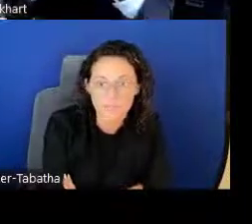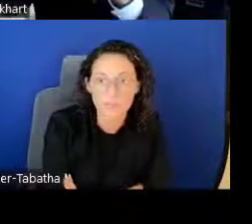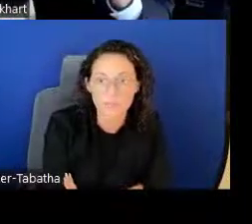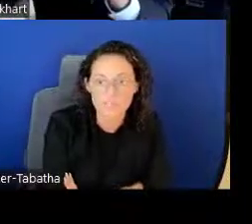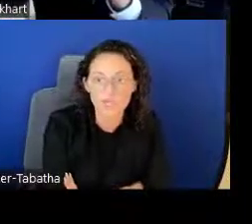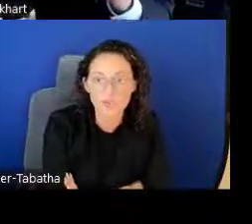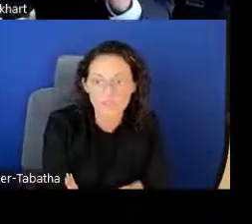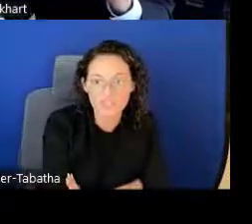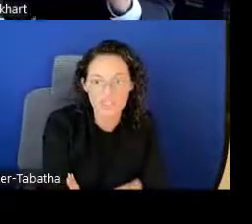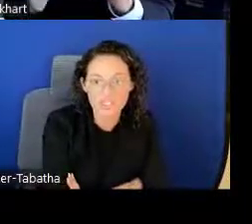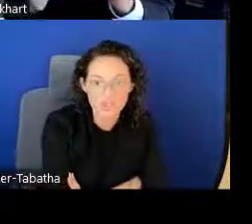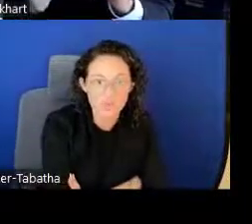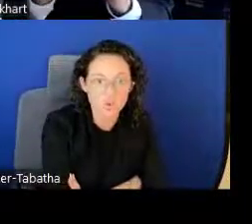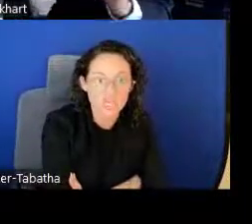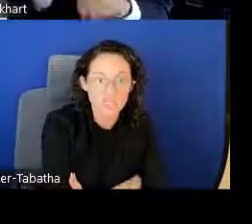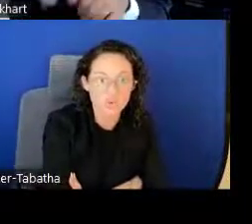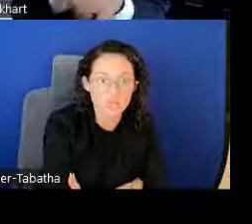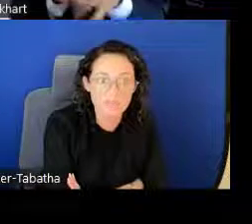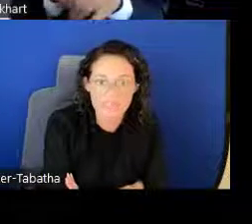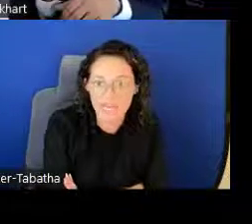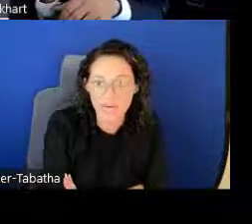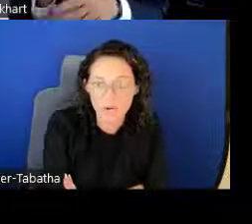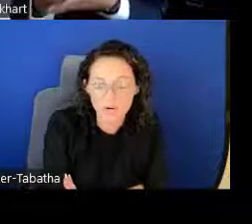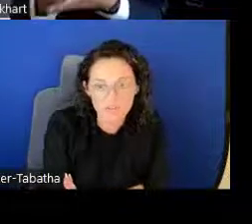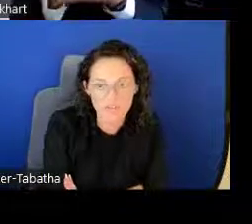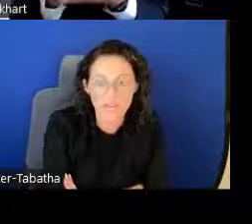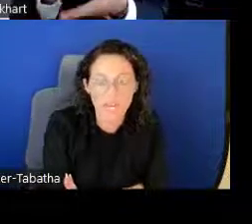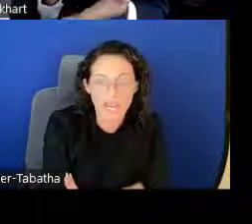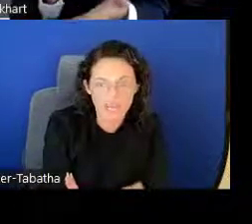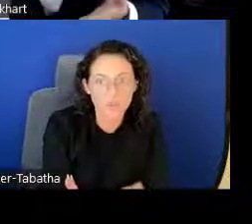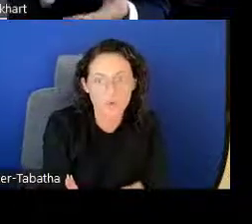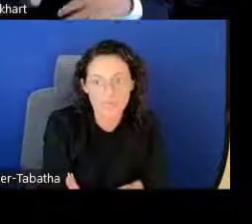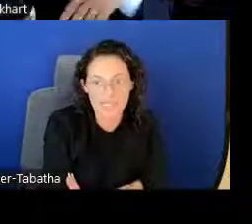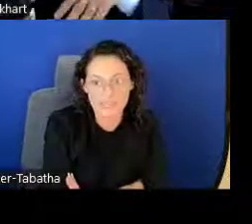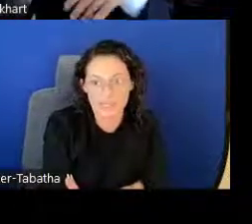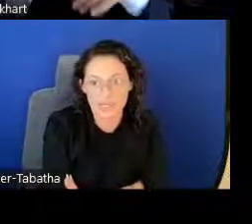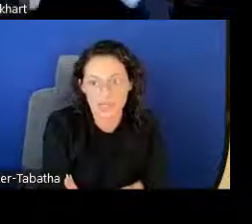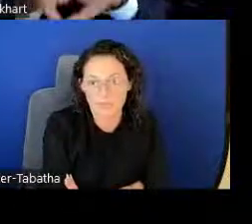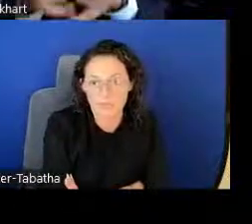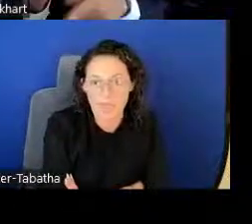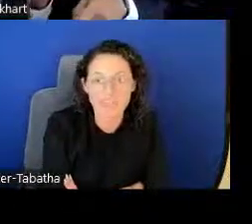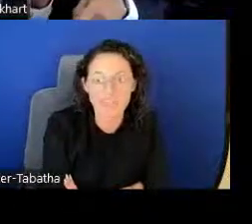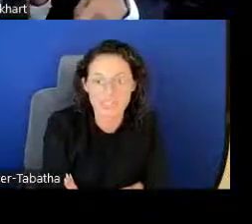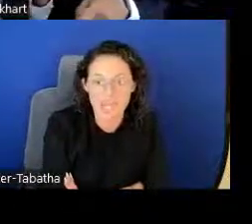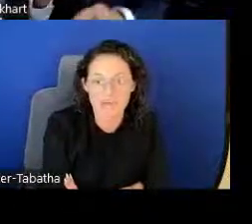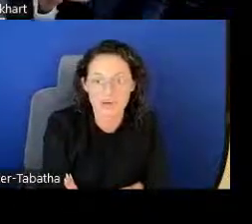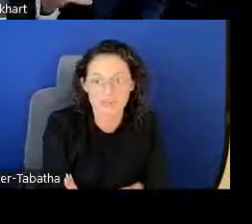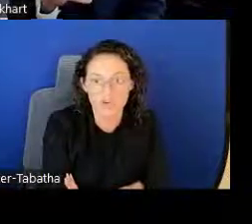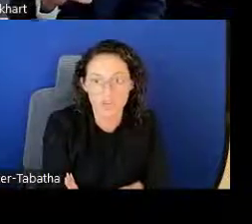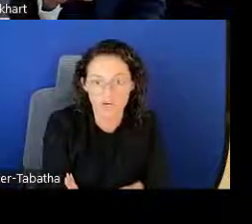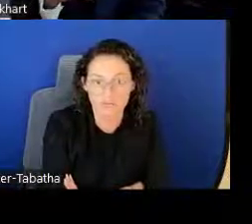so it must be equivalent to 20 percent or above of your annual base income at the time of the award.